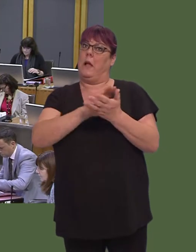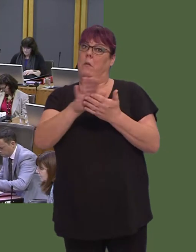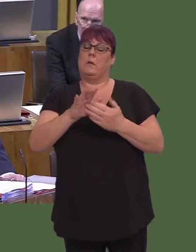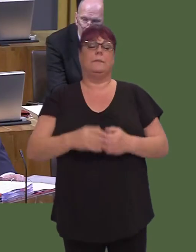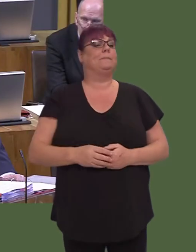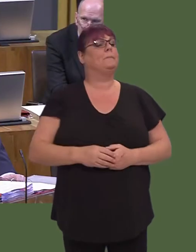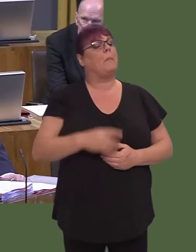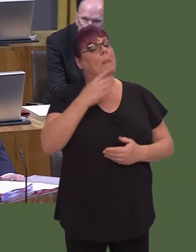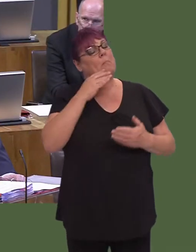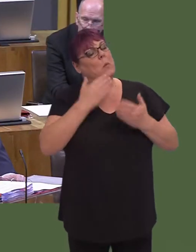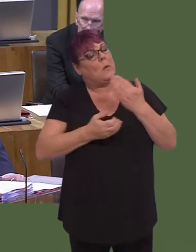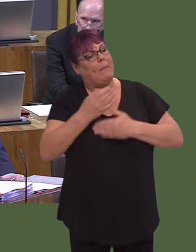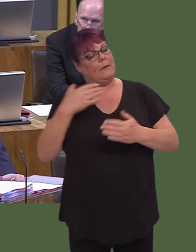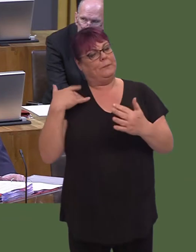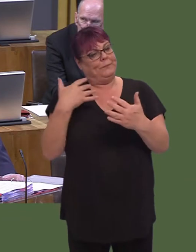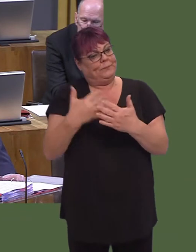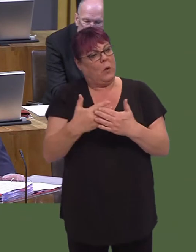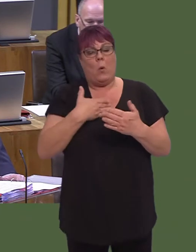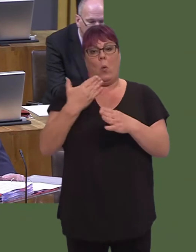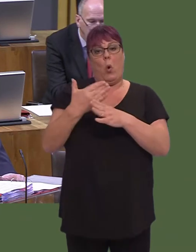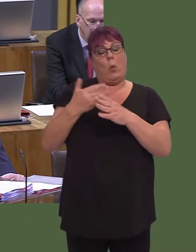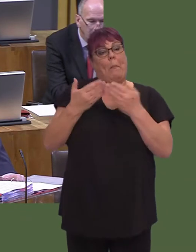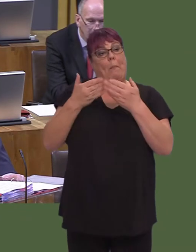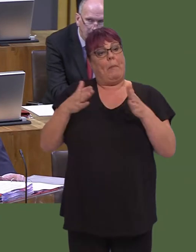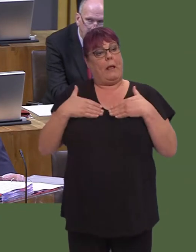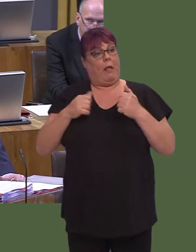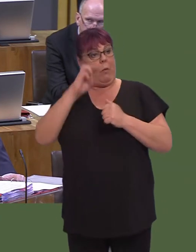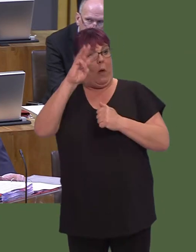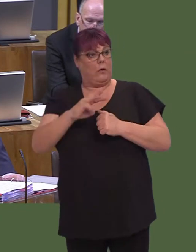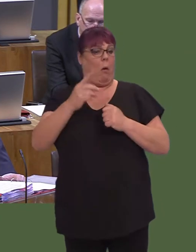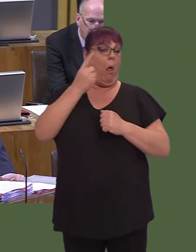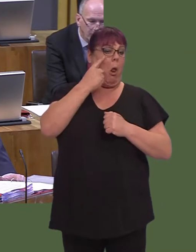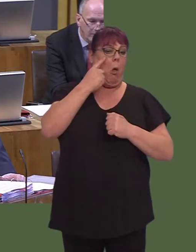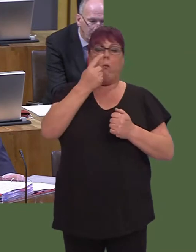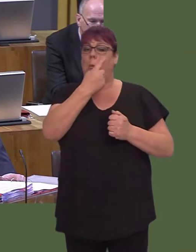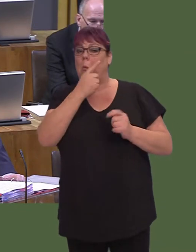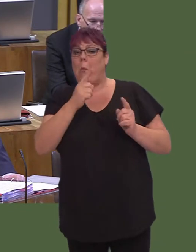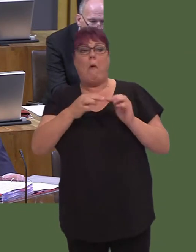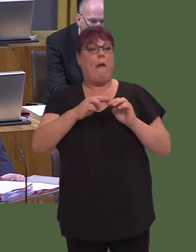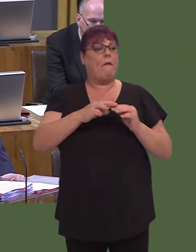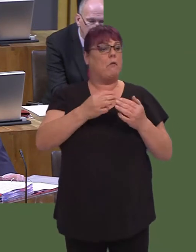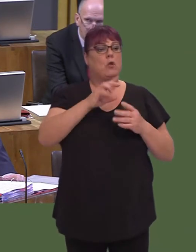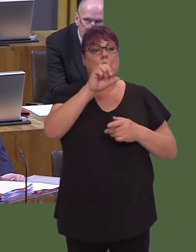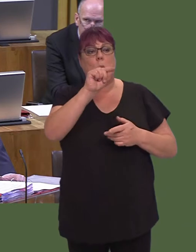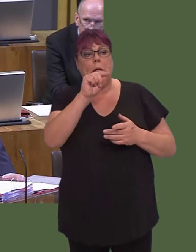We are working closely with Public Health Wales to review the evidence available as to the benefits of introducing 20 mph speed limits.